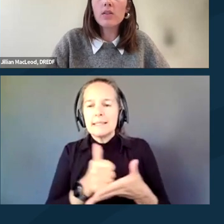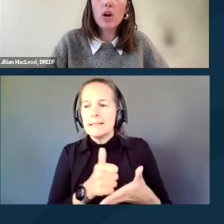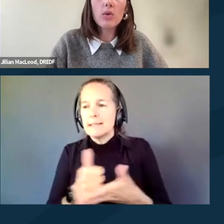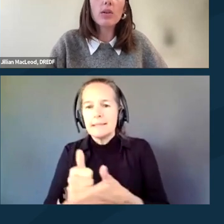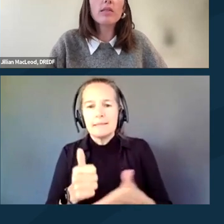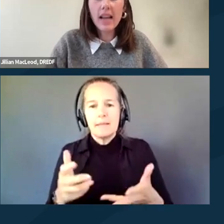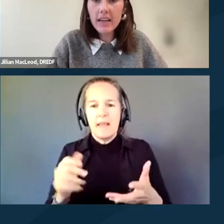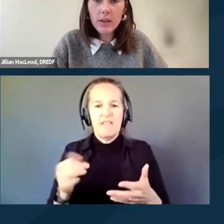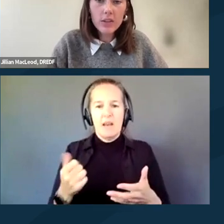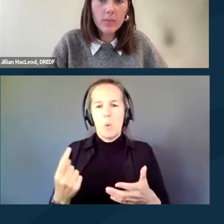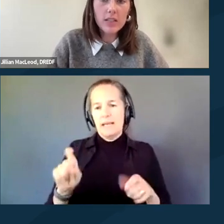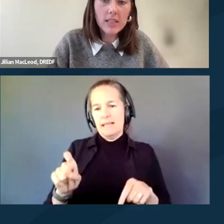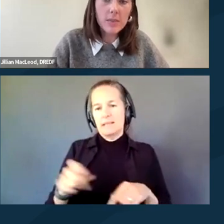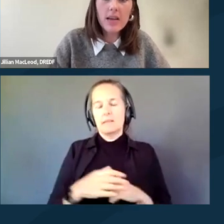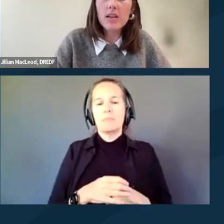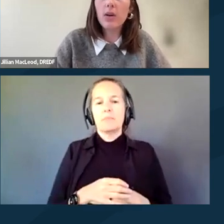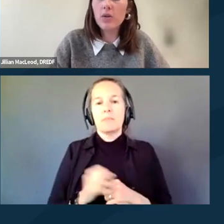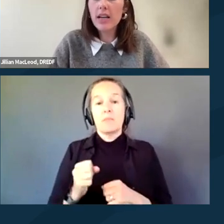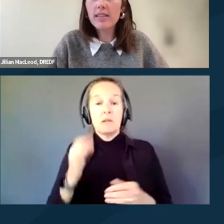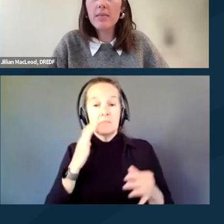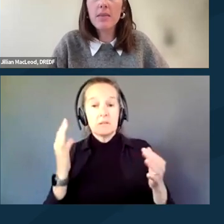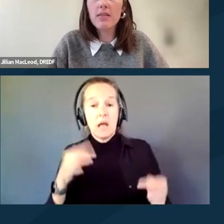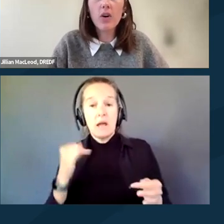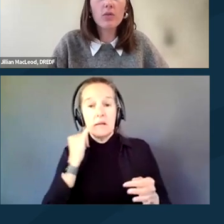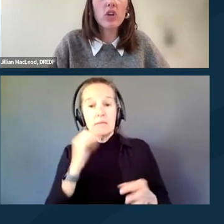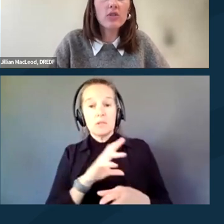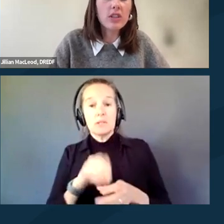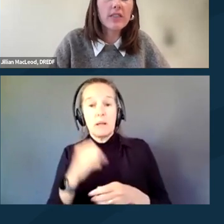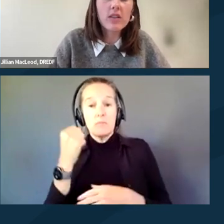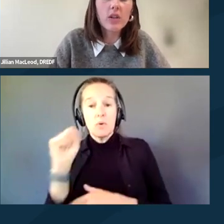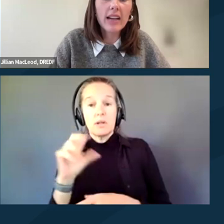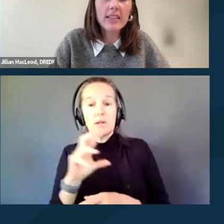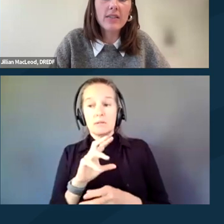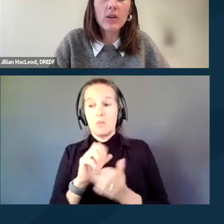So deciding whether to participate in a protest that may involve challenging physical activity